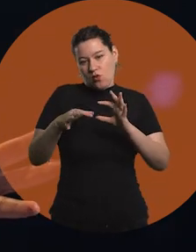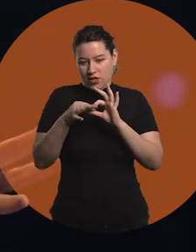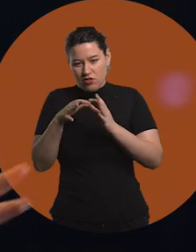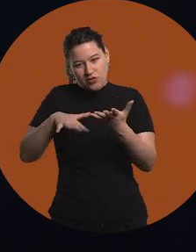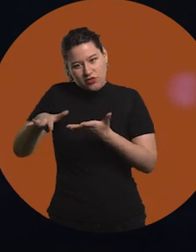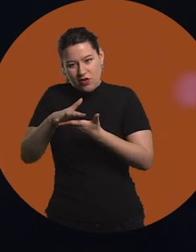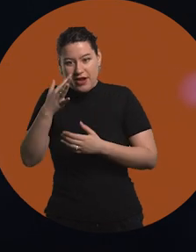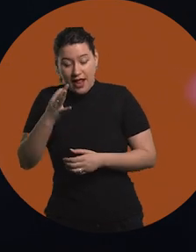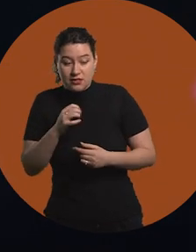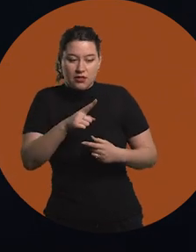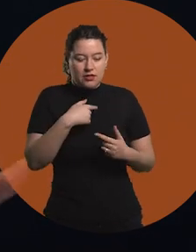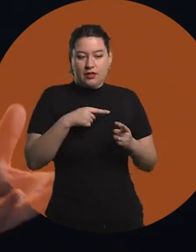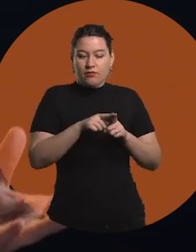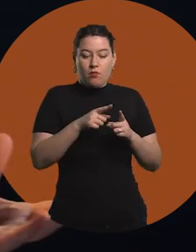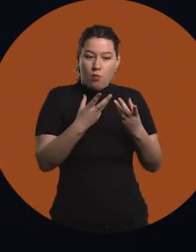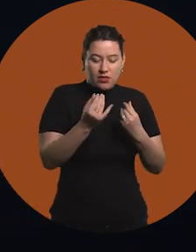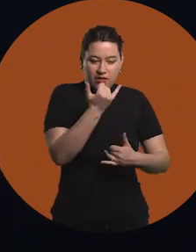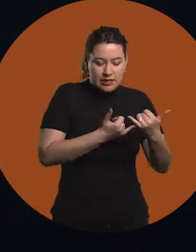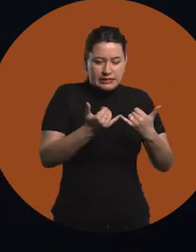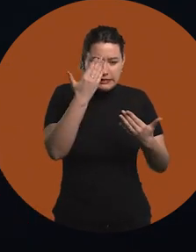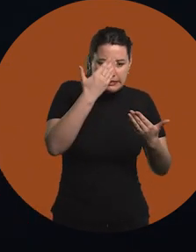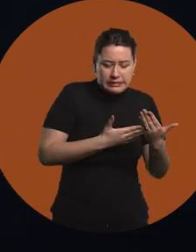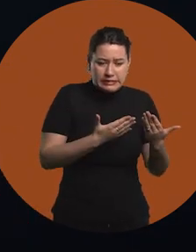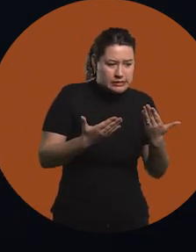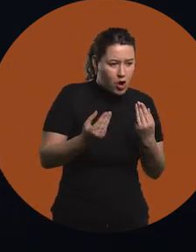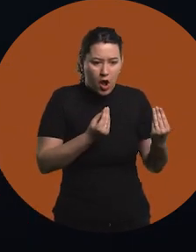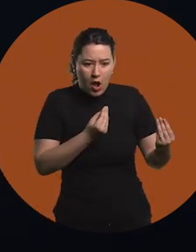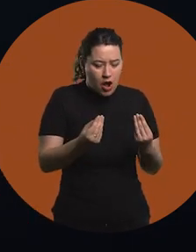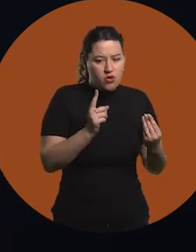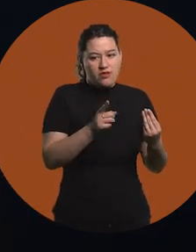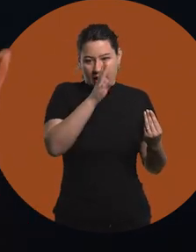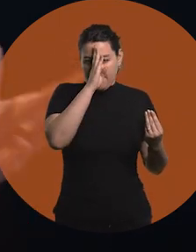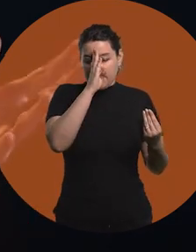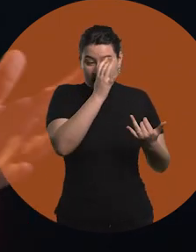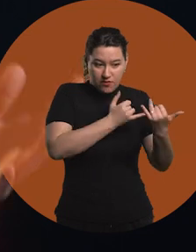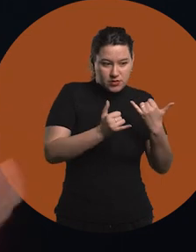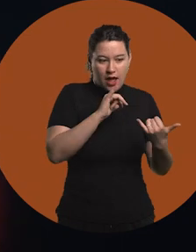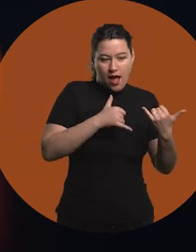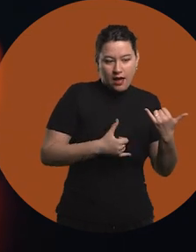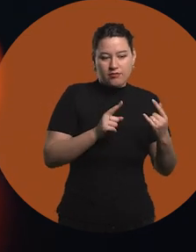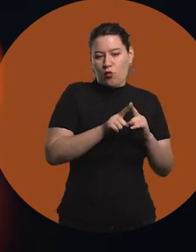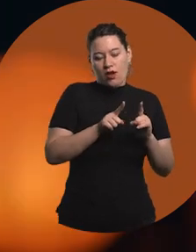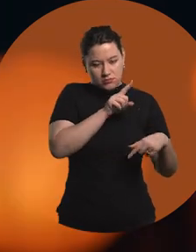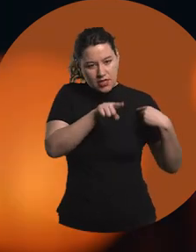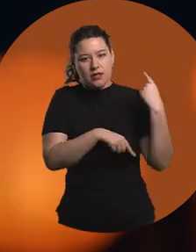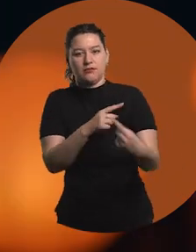because if not, that can also paralyze us sometimes and I think that you have to learn to not let it happen.